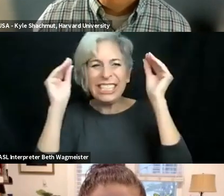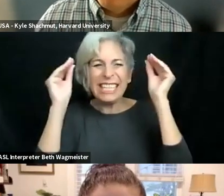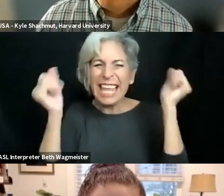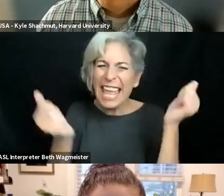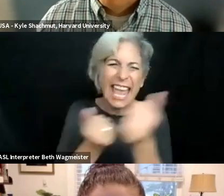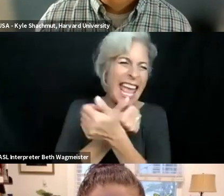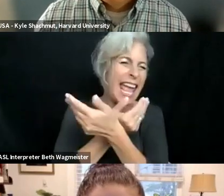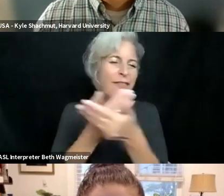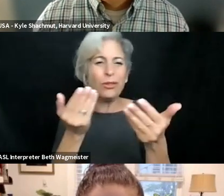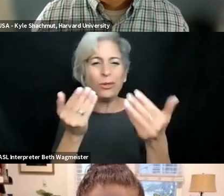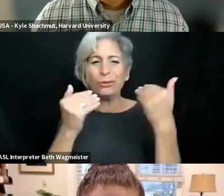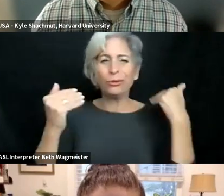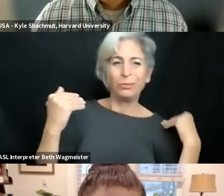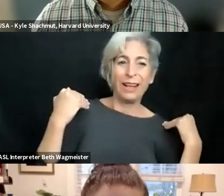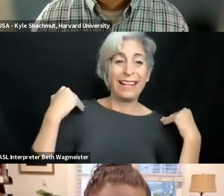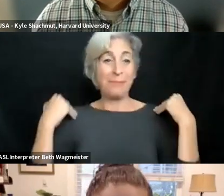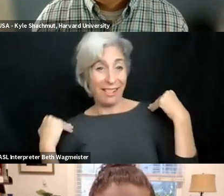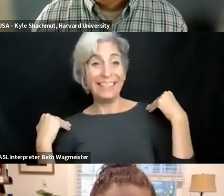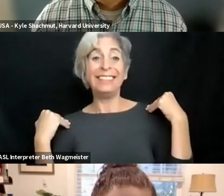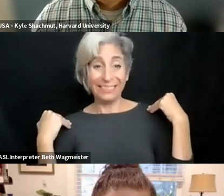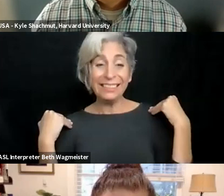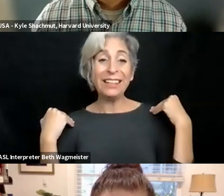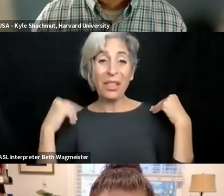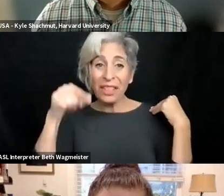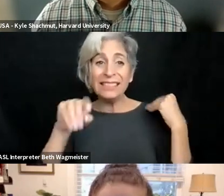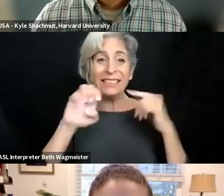area, everybody who works in the field and everybody who is